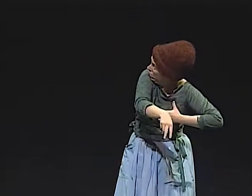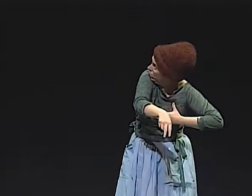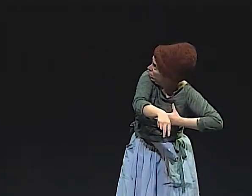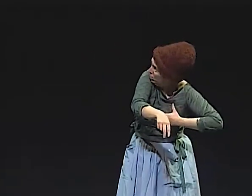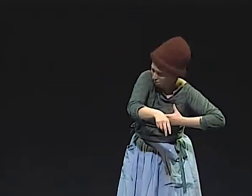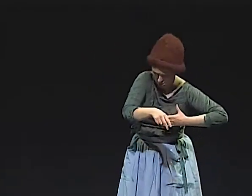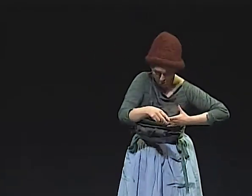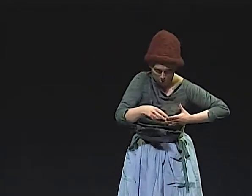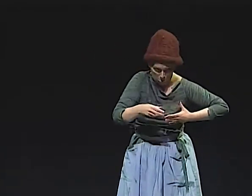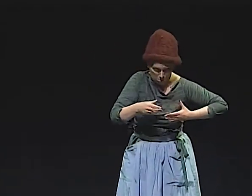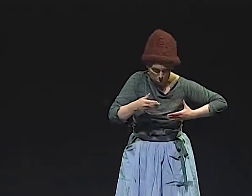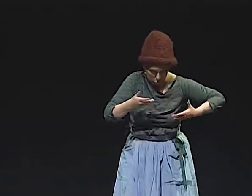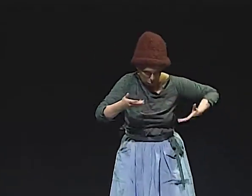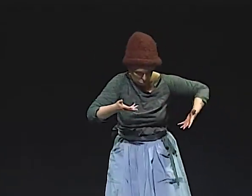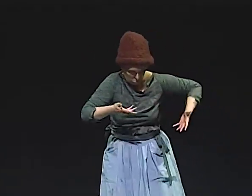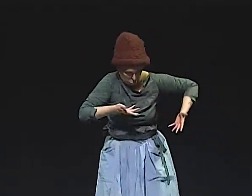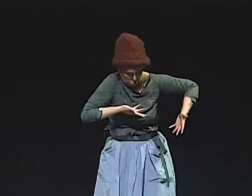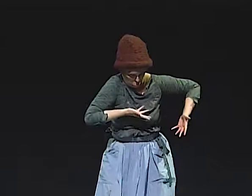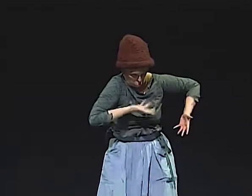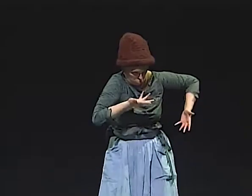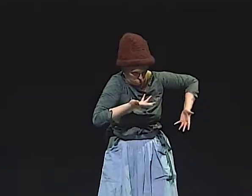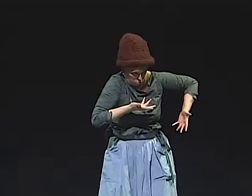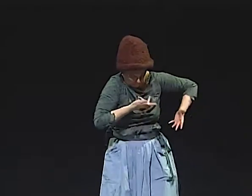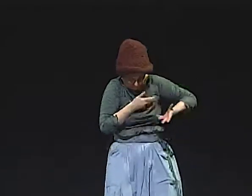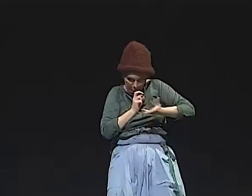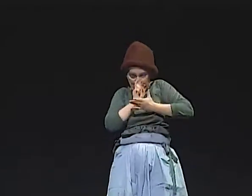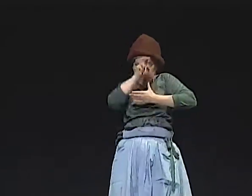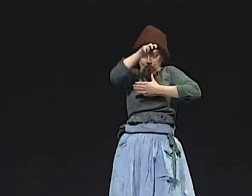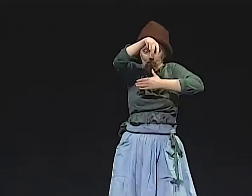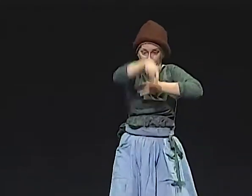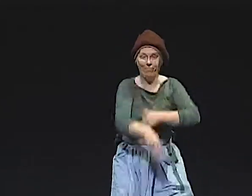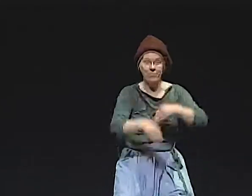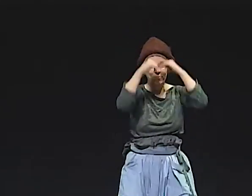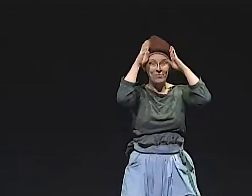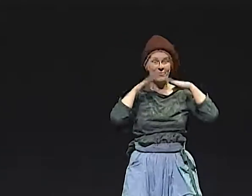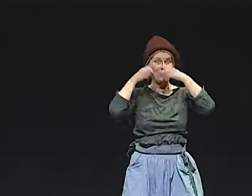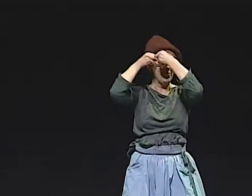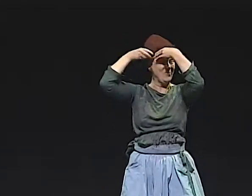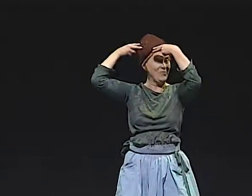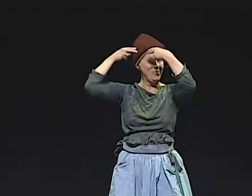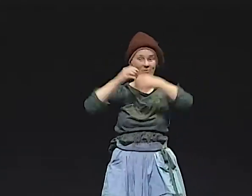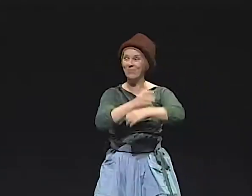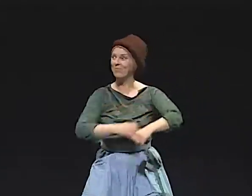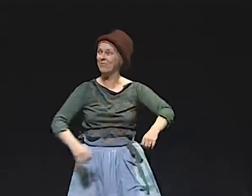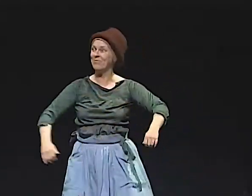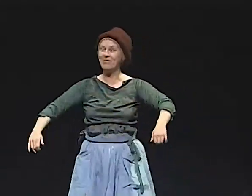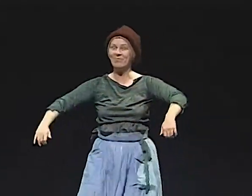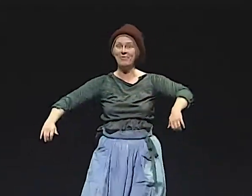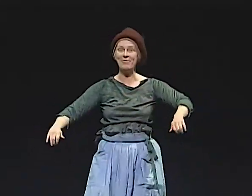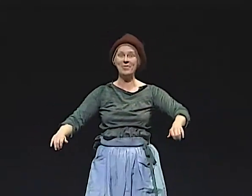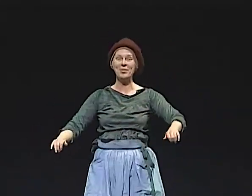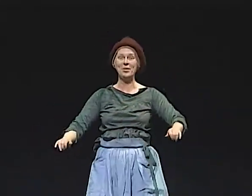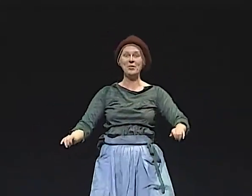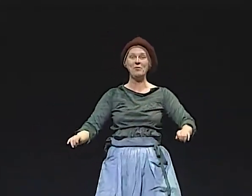"DO YOU MIND IF I COME OUT?" SHE SAID. AND I SAID, "SURE, COME ON OUT," AND THIS LITTLE GIRL WITH HER BOW IN HER HAIR